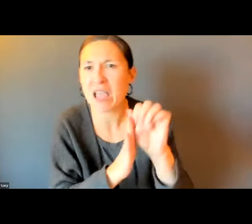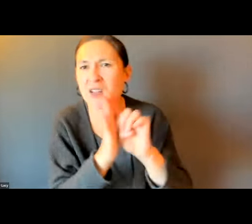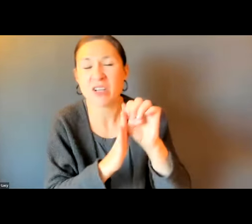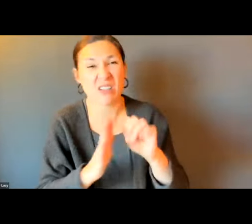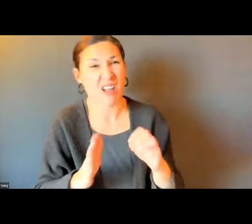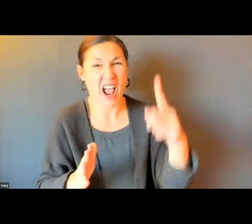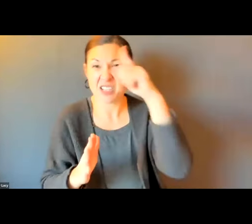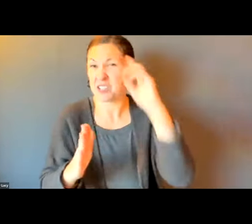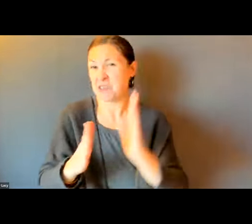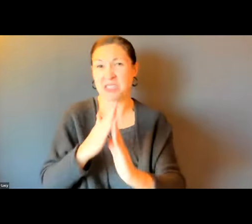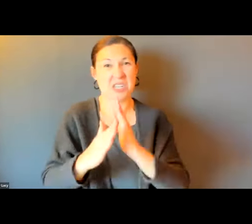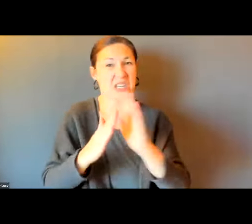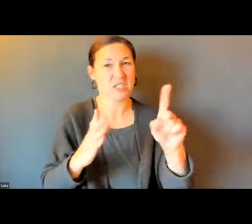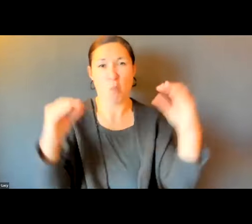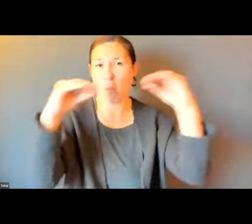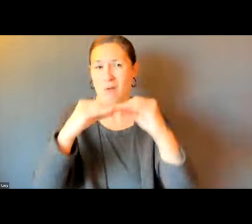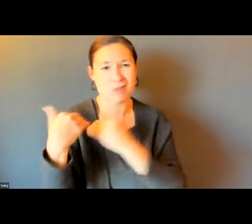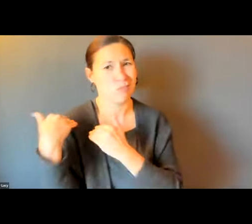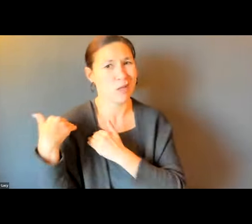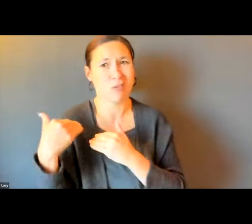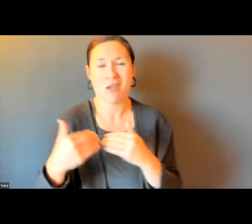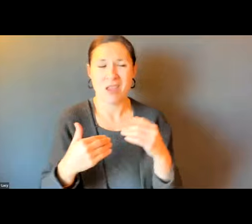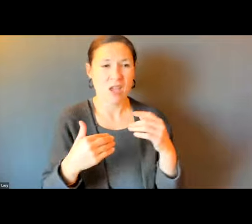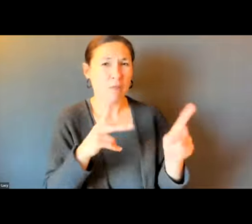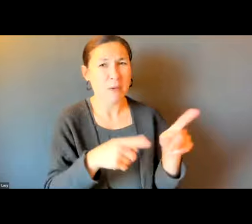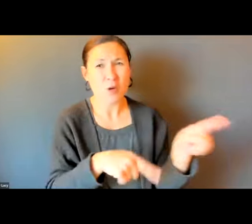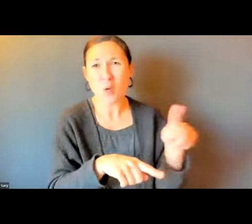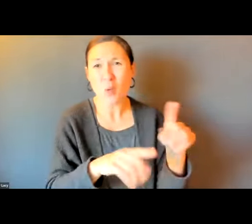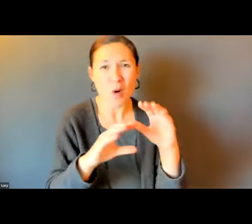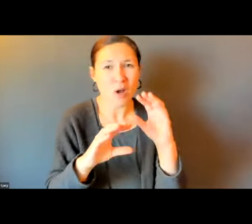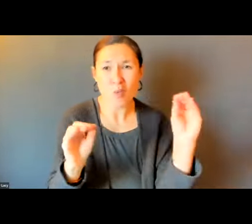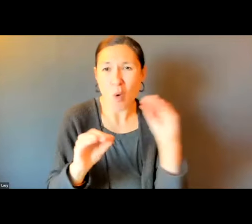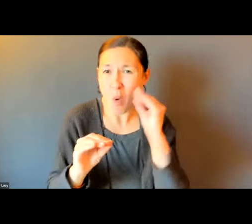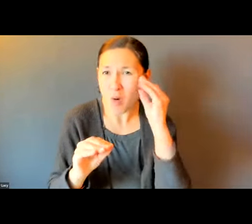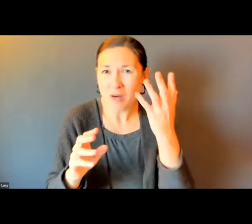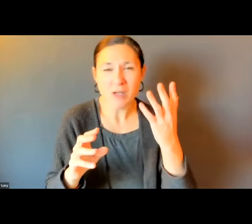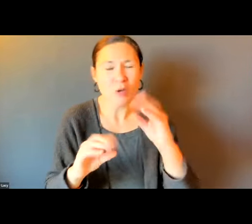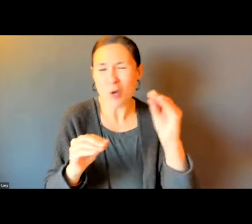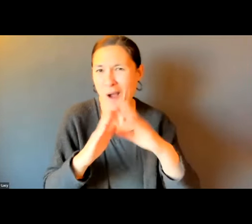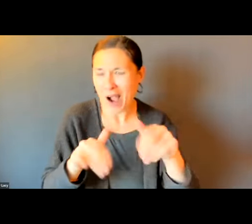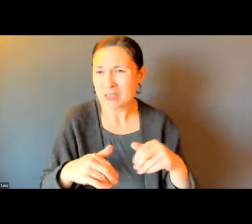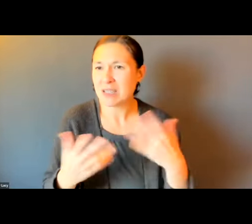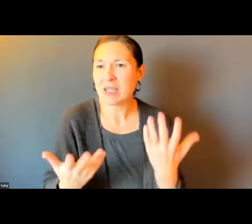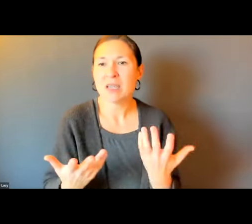CITIES AND TOWN NEED TO STEP UP AND DO THEIR PART. THAT'S ALL I NEED TO SAY ON THE ISSUES. EVERYTHING -- JUST EVERYTHING